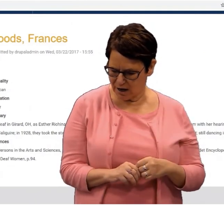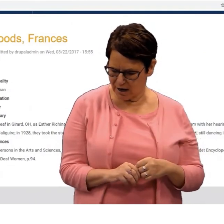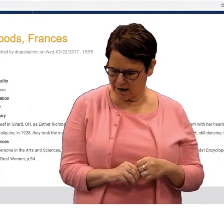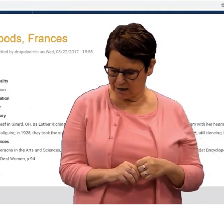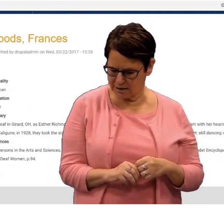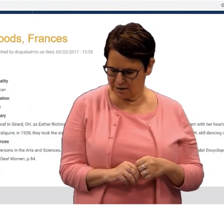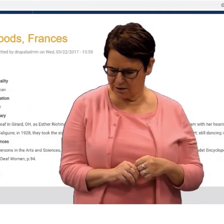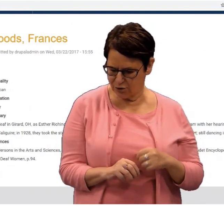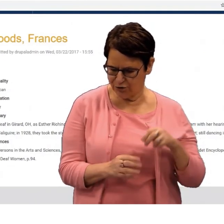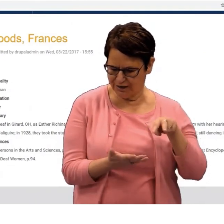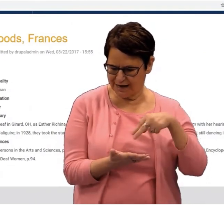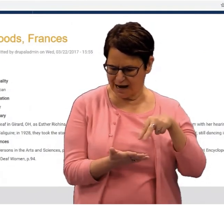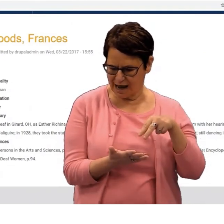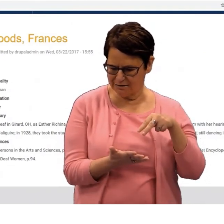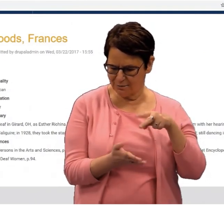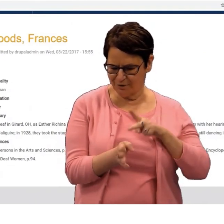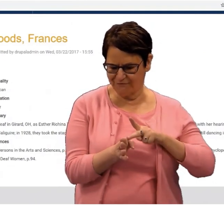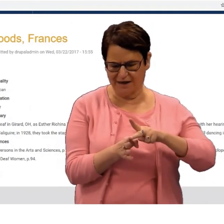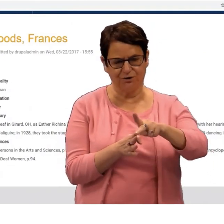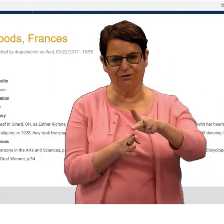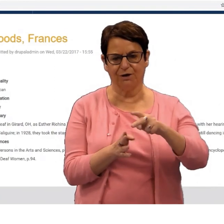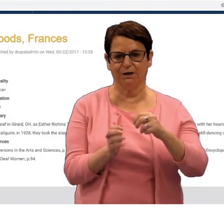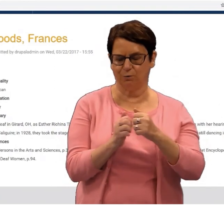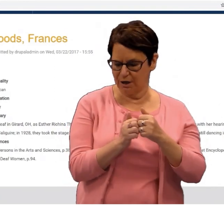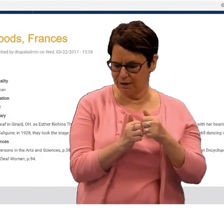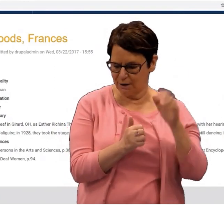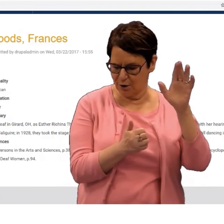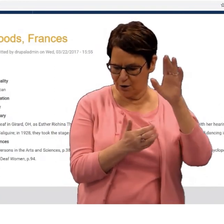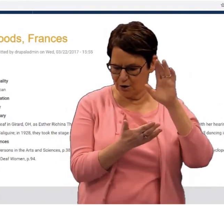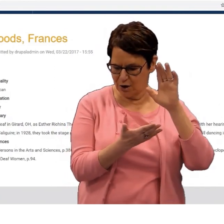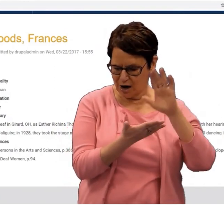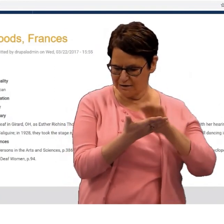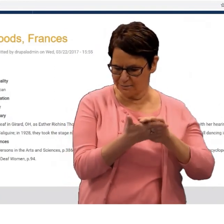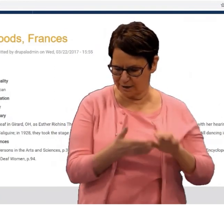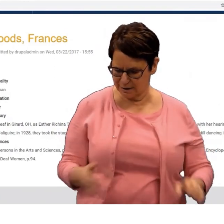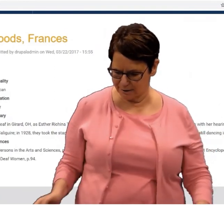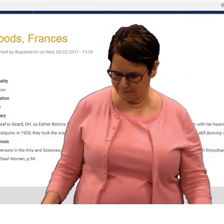She's from Ohio, and she danced professionally with her husband.